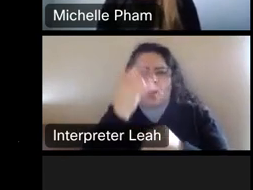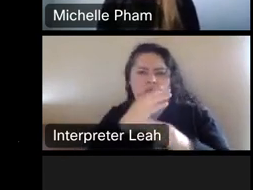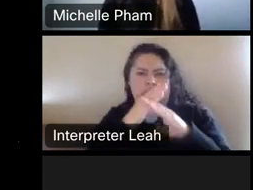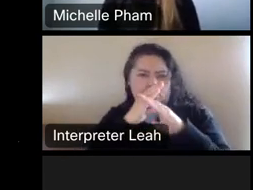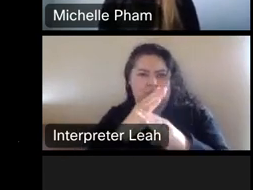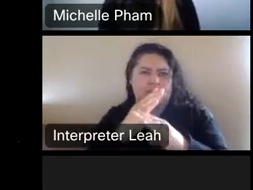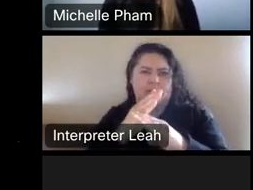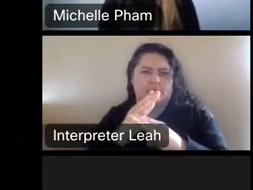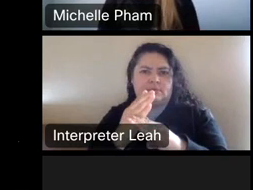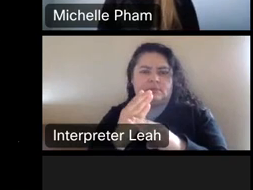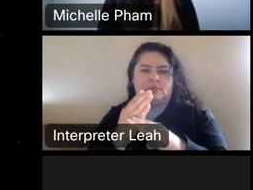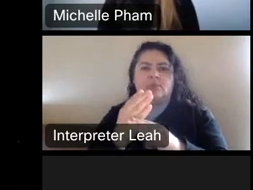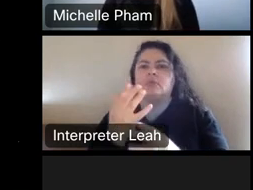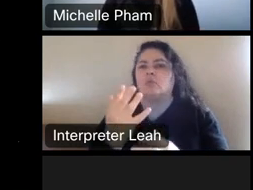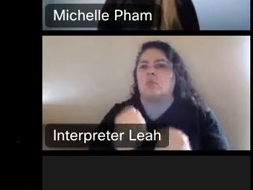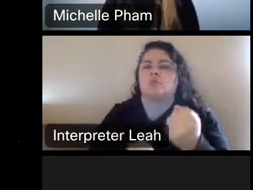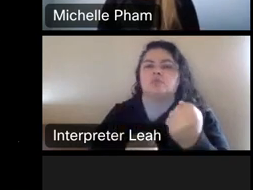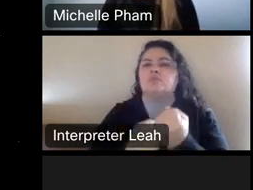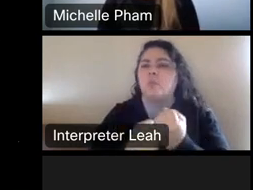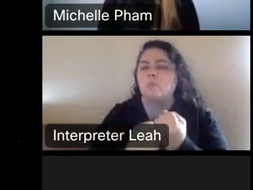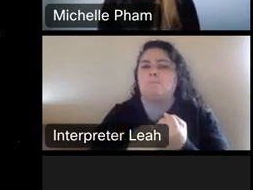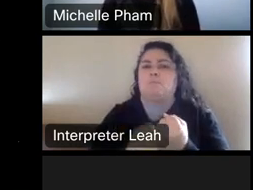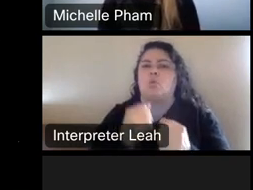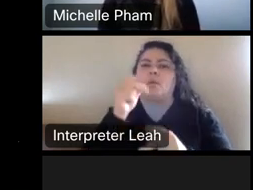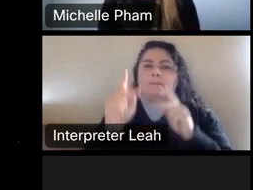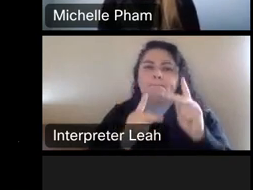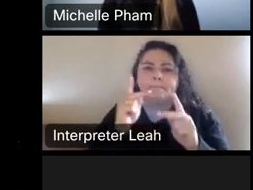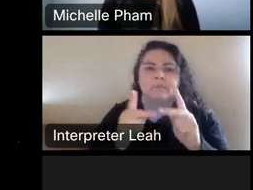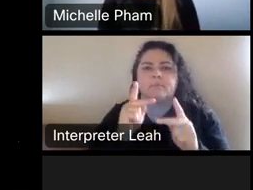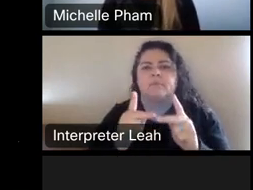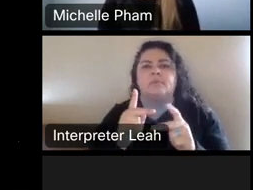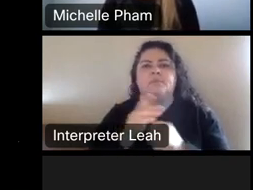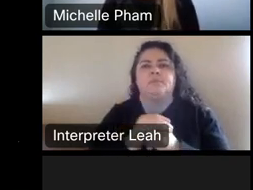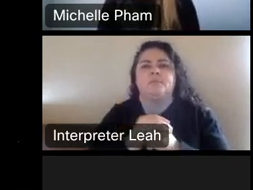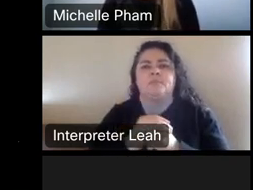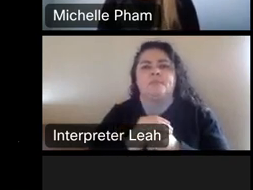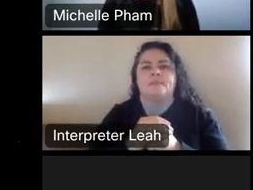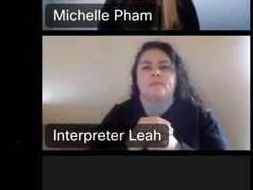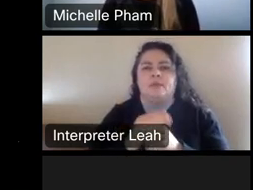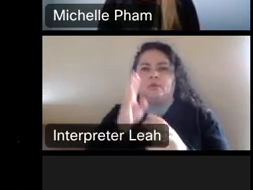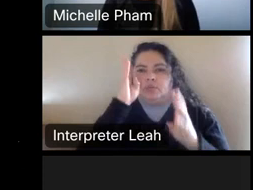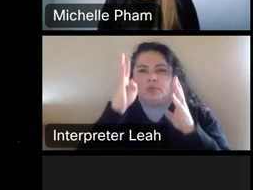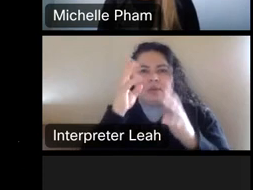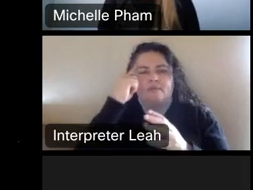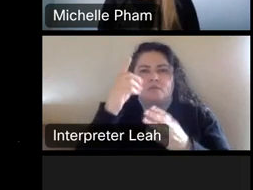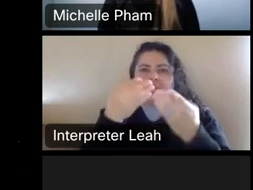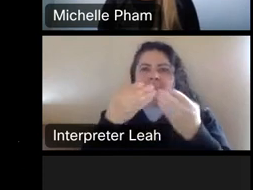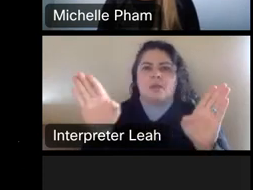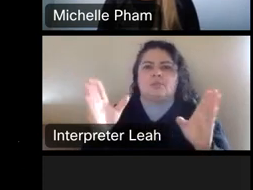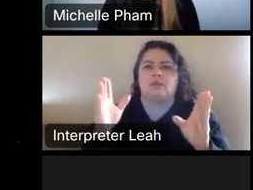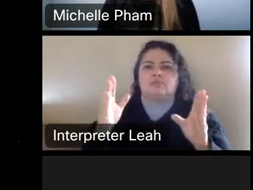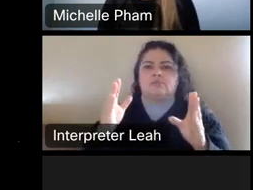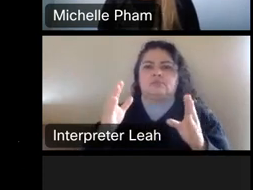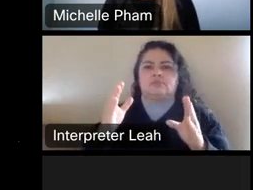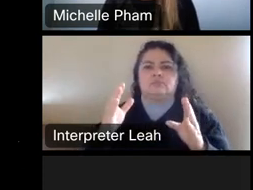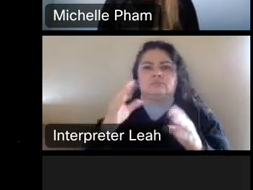We want to support people who are creating for the public. Good by ensuring that, um, artists are, you.